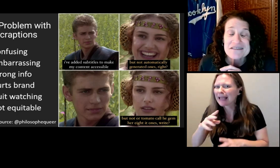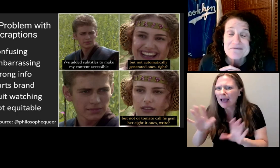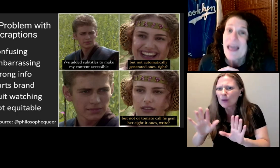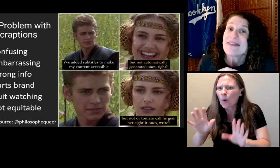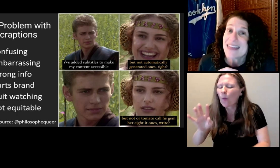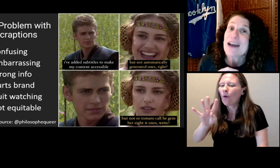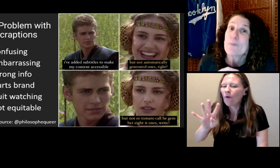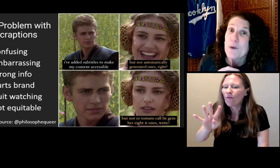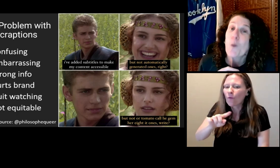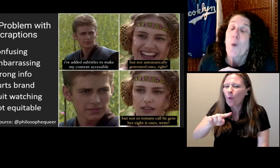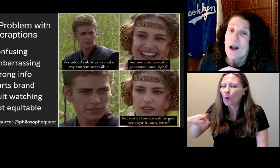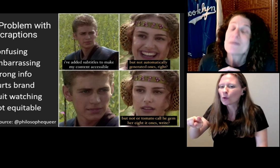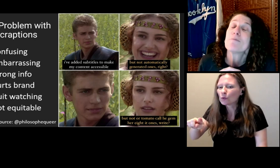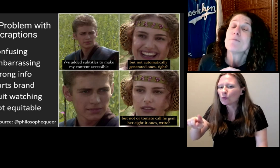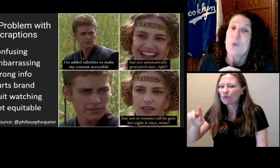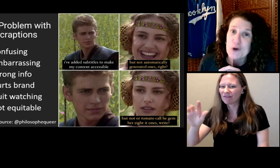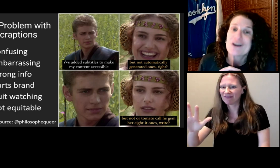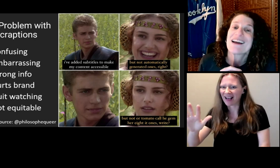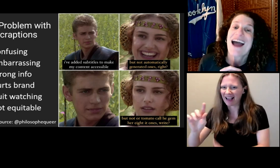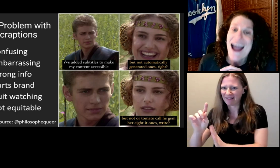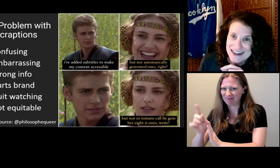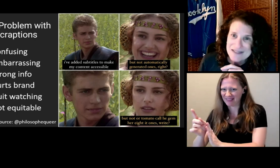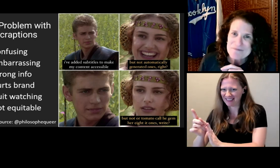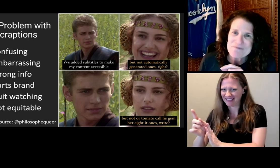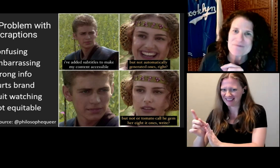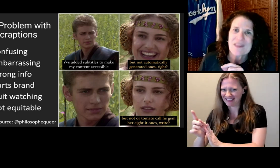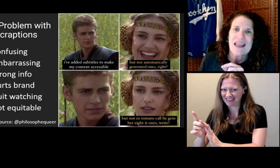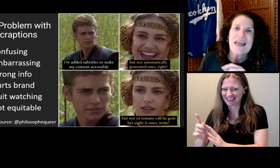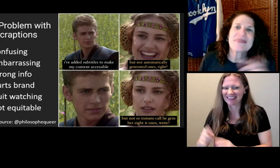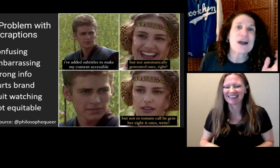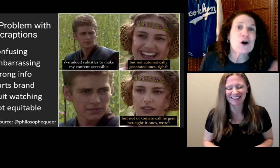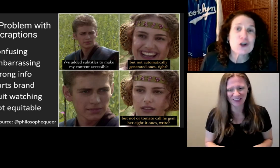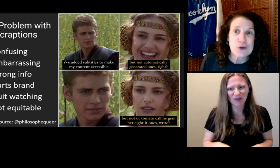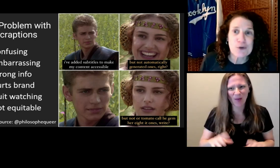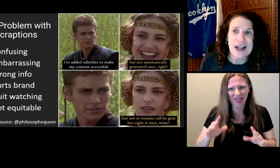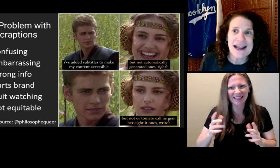That would be one burned item! That hurts your brand.